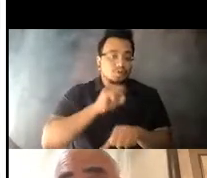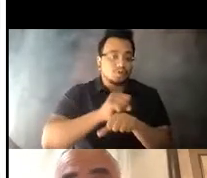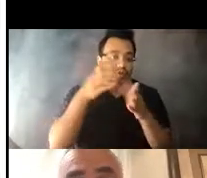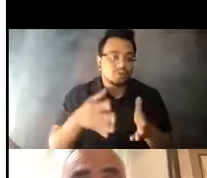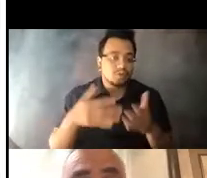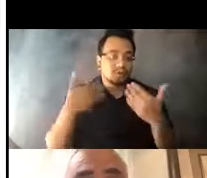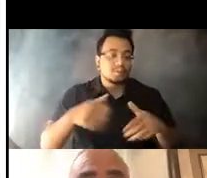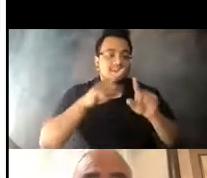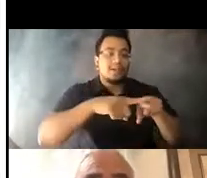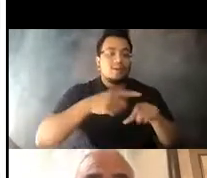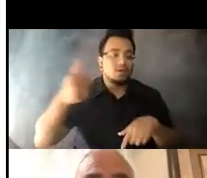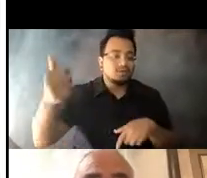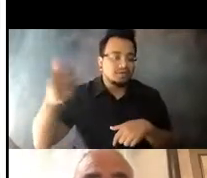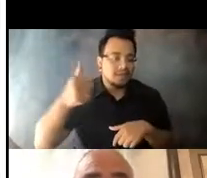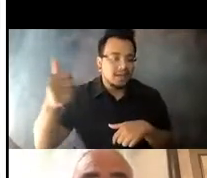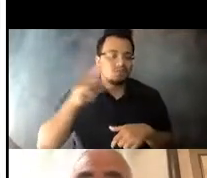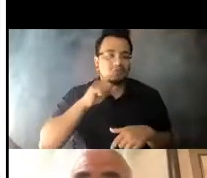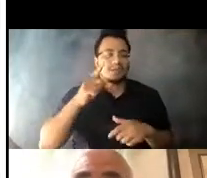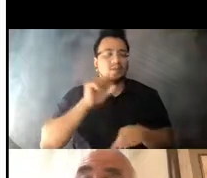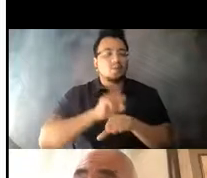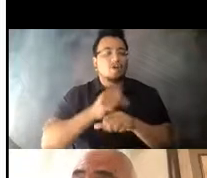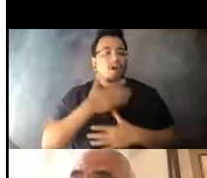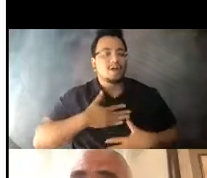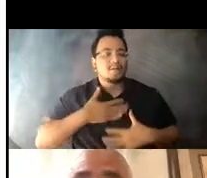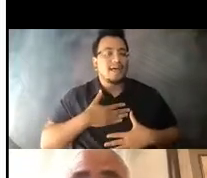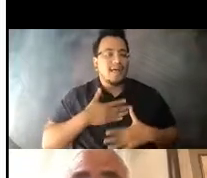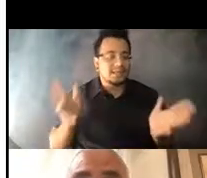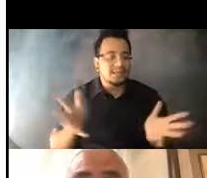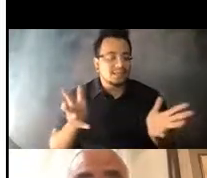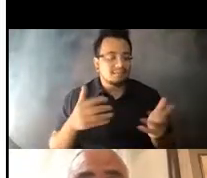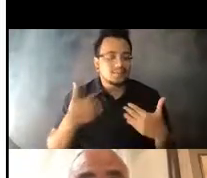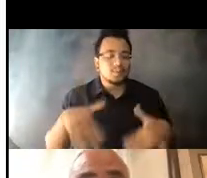14:34:56 after the pandemic.